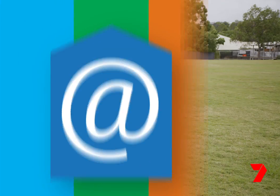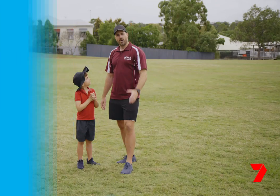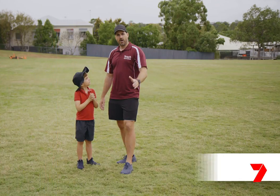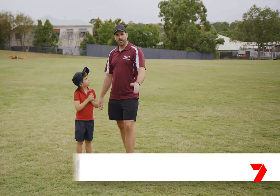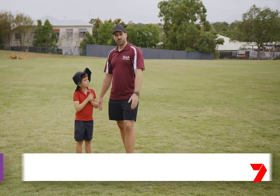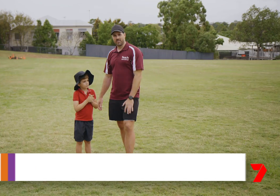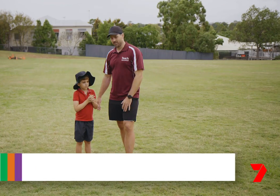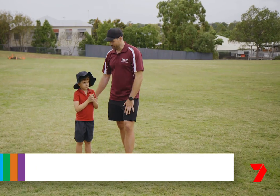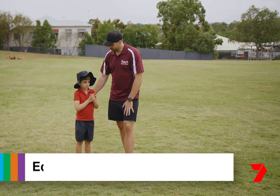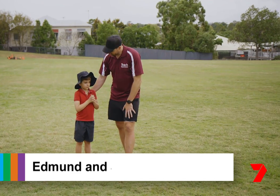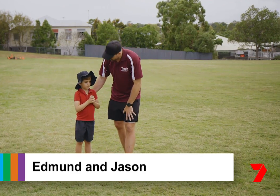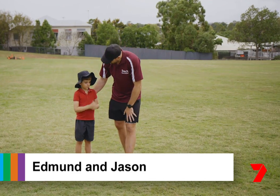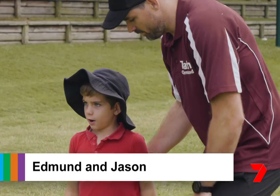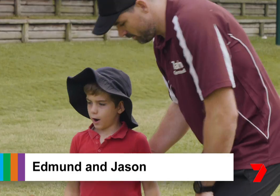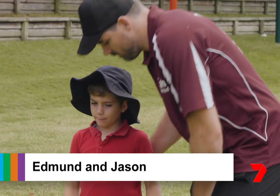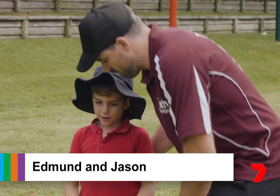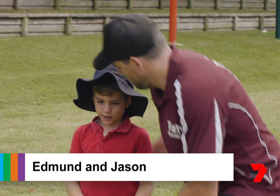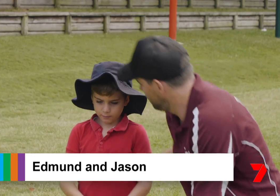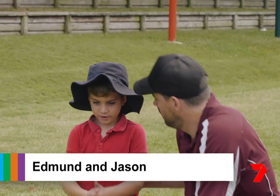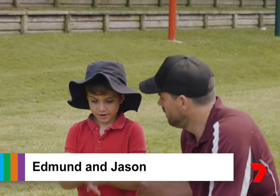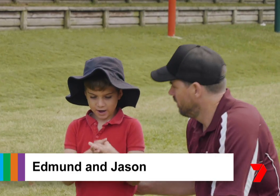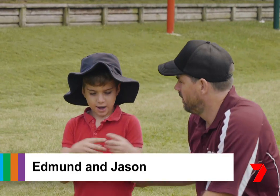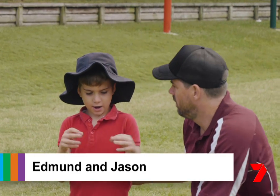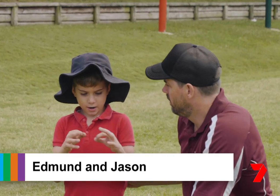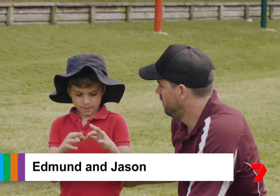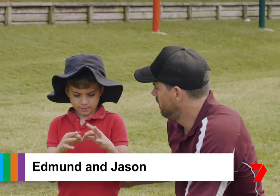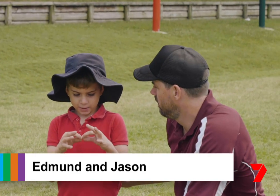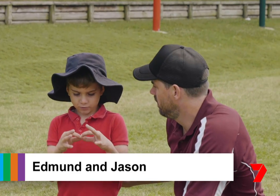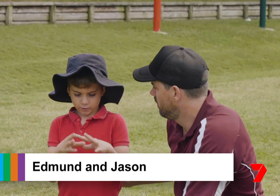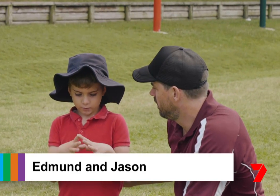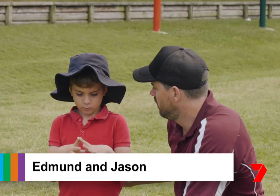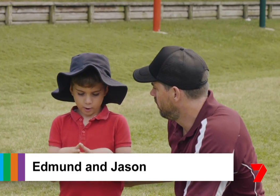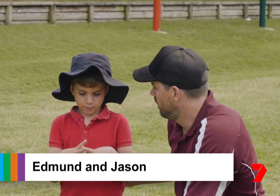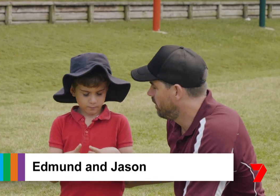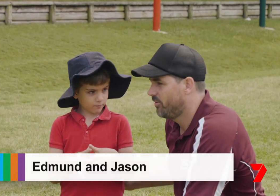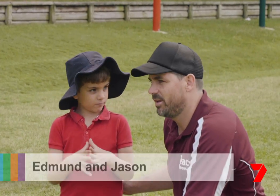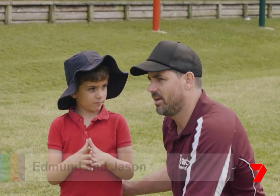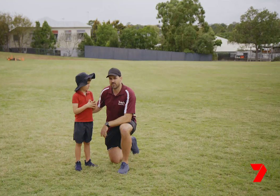Hi, I'm Jason. I'm Edmund. And I'm in Grade 1. Fantastic.